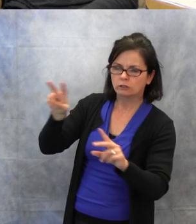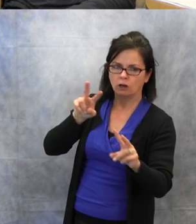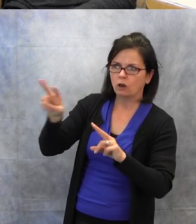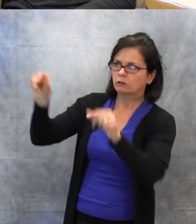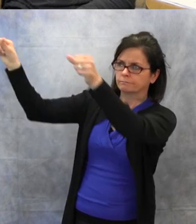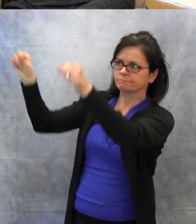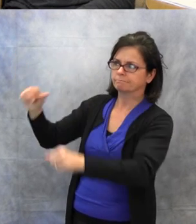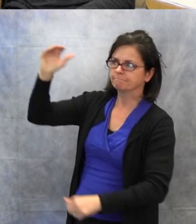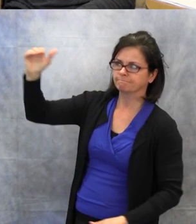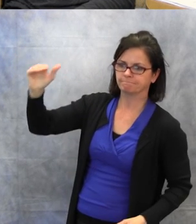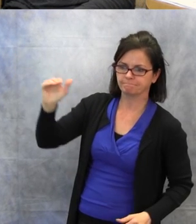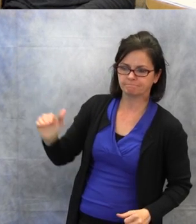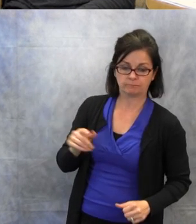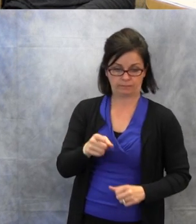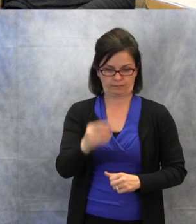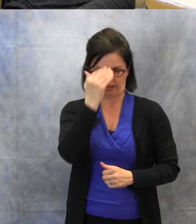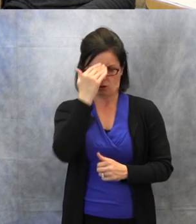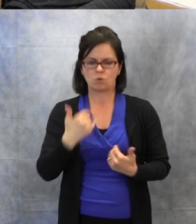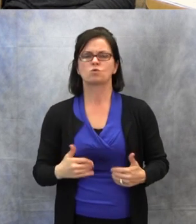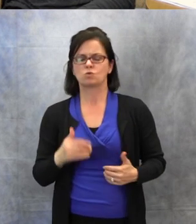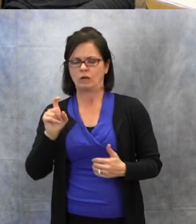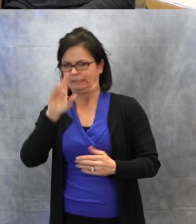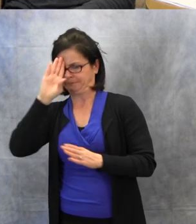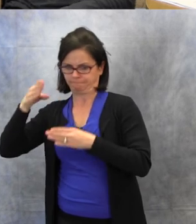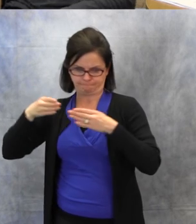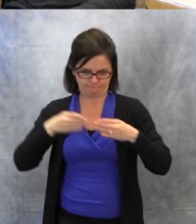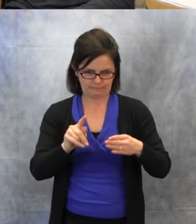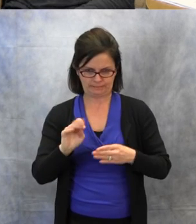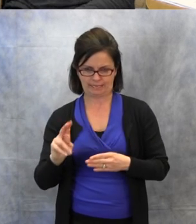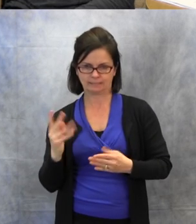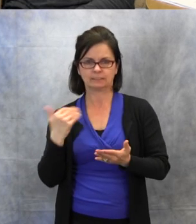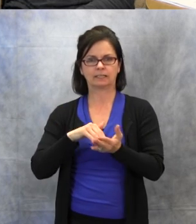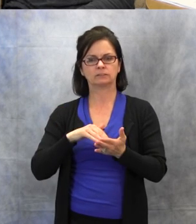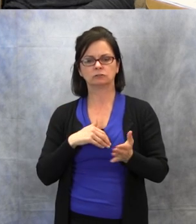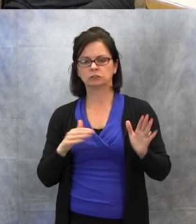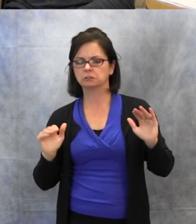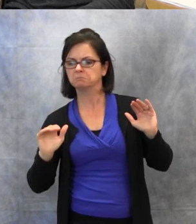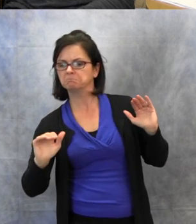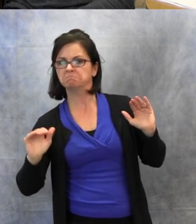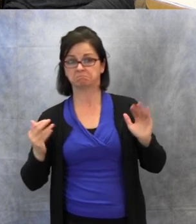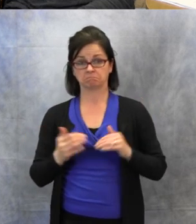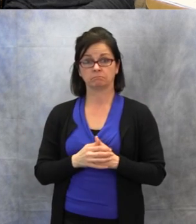that they need, "Oh, time to get back on task here."